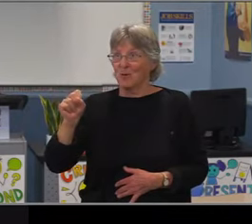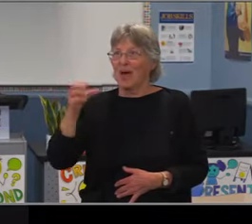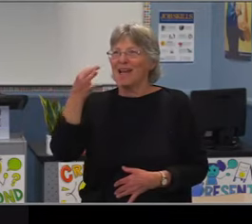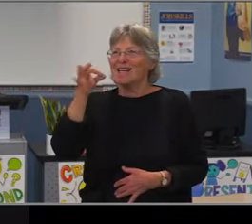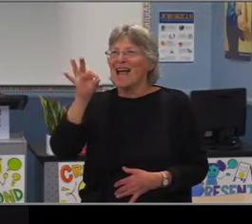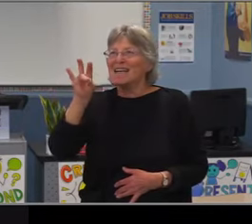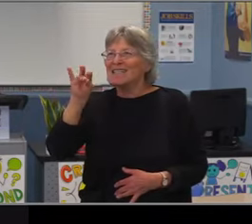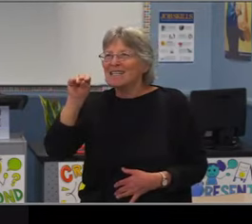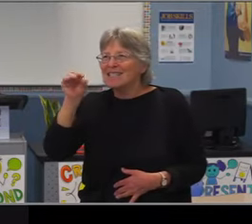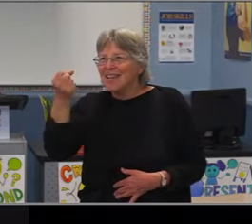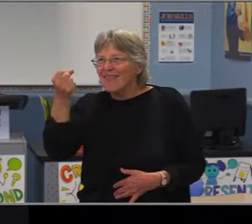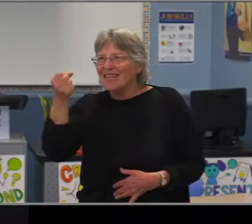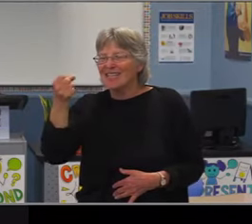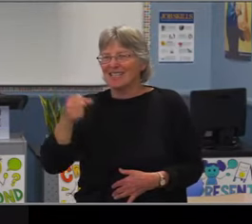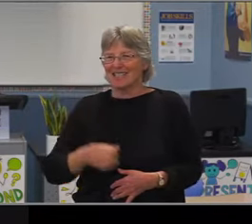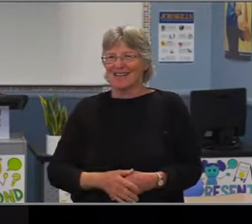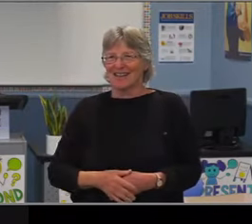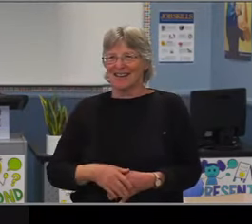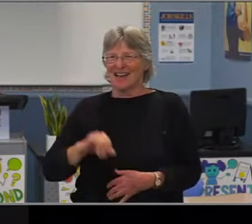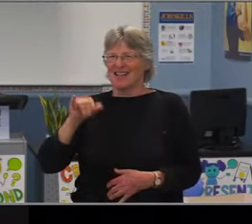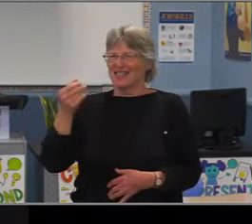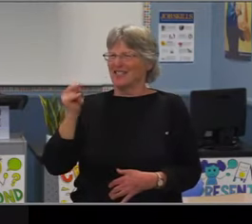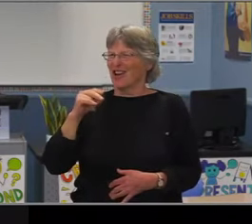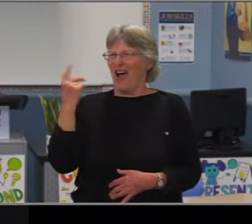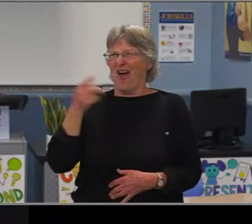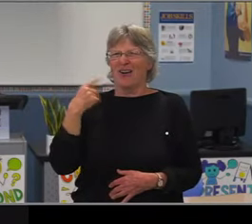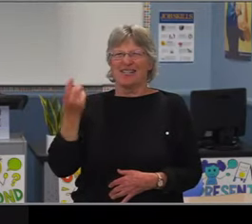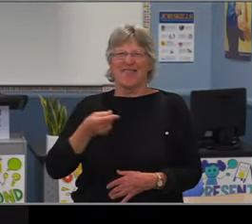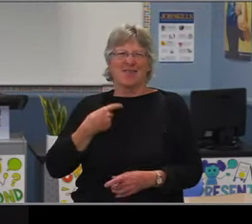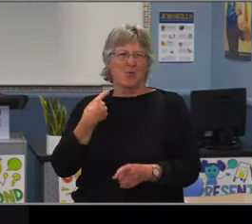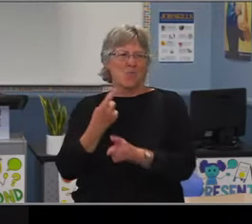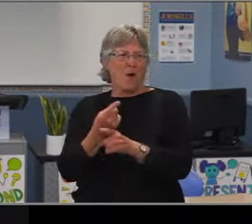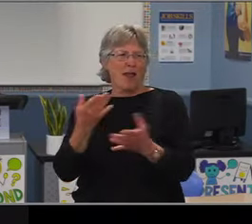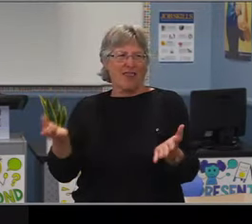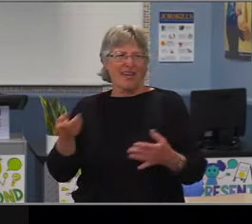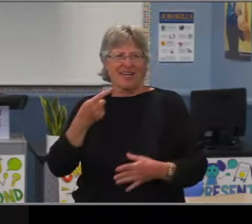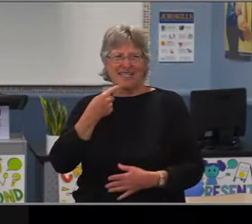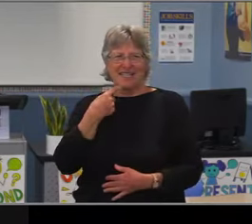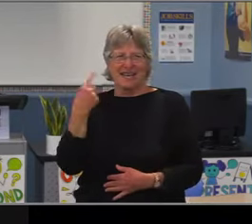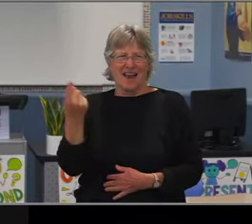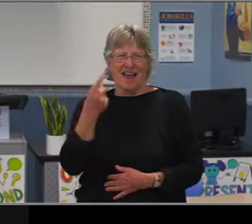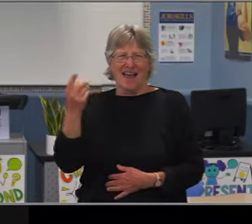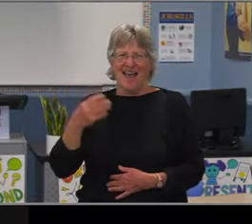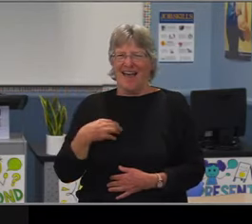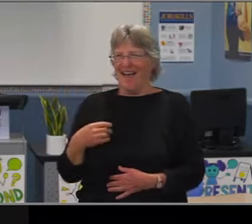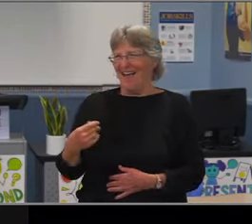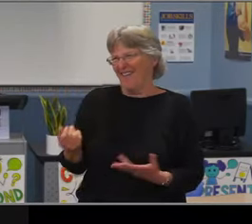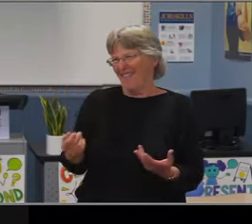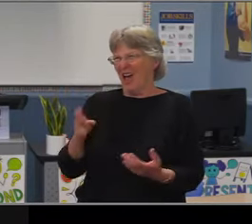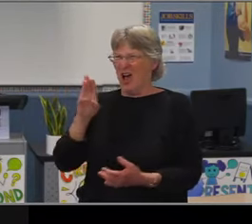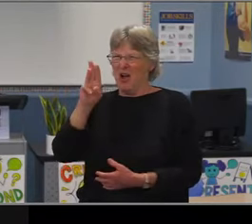And we are so grateful that you have been with us for the entire board meeting.